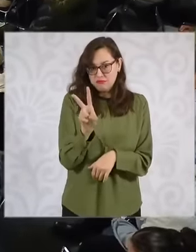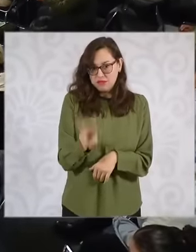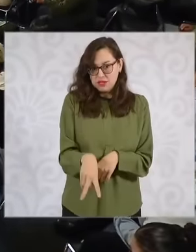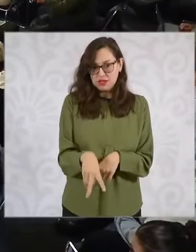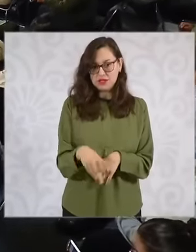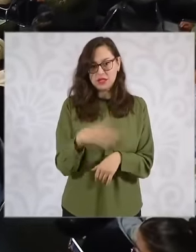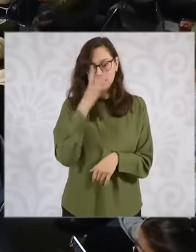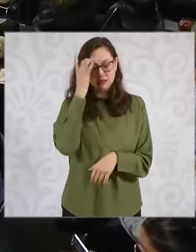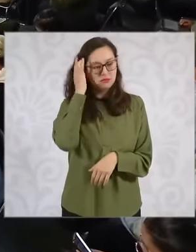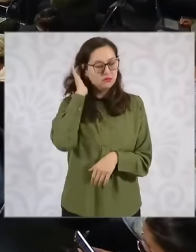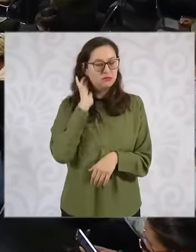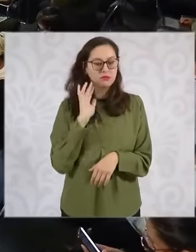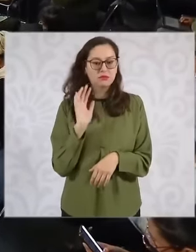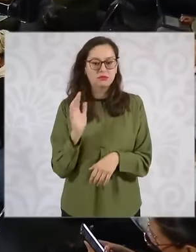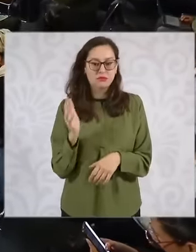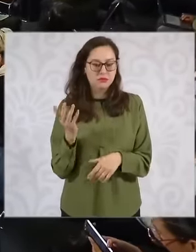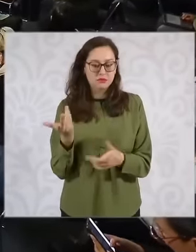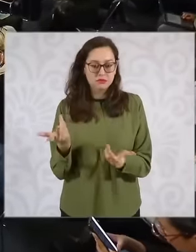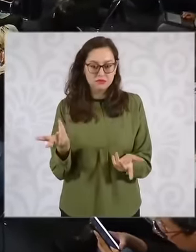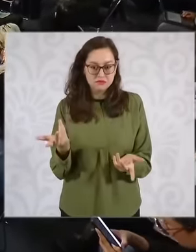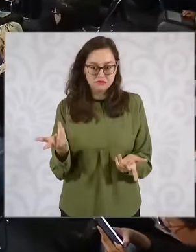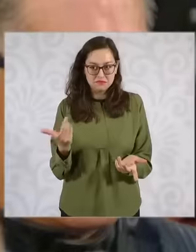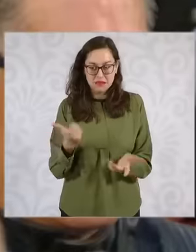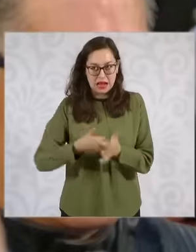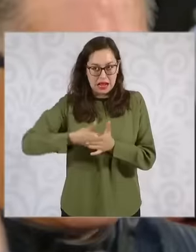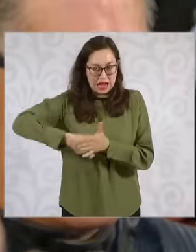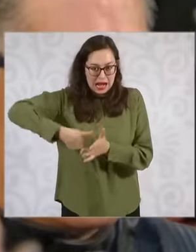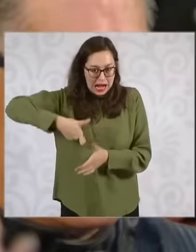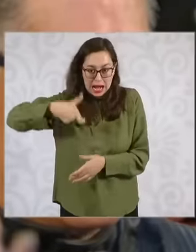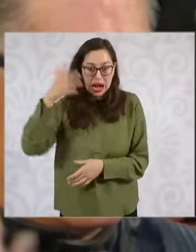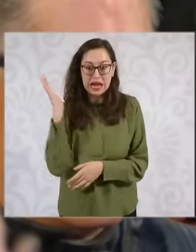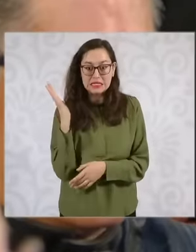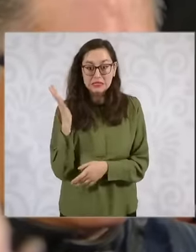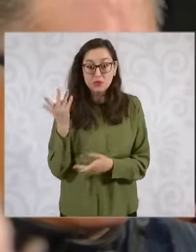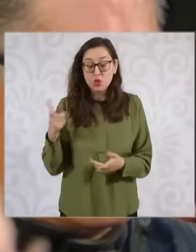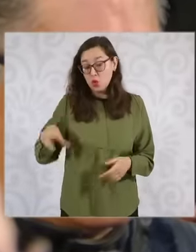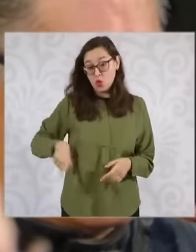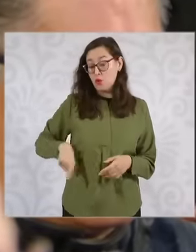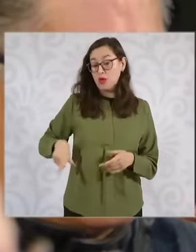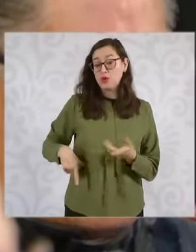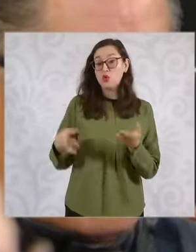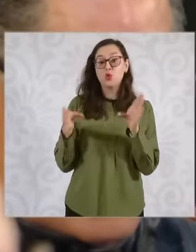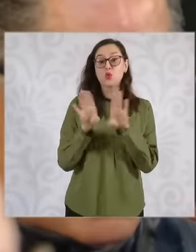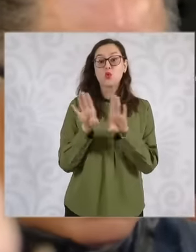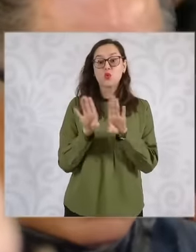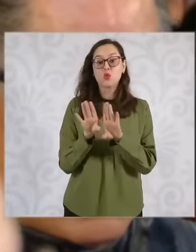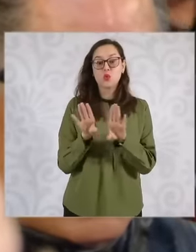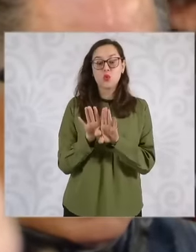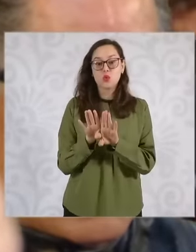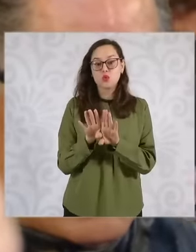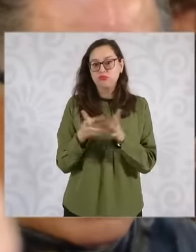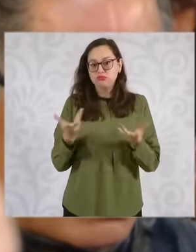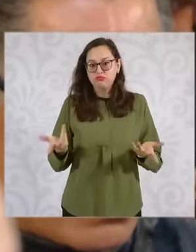commercial cost that deprives the government? What will be the strategy that it is going to have through